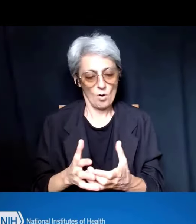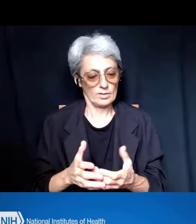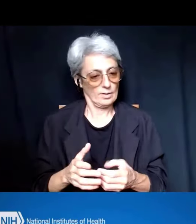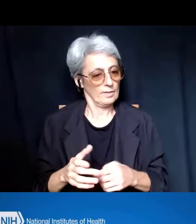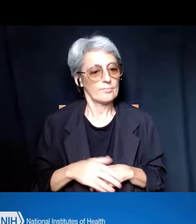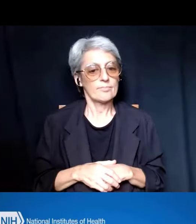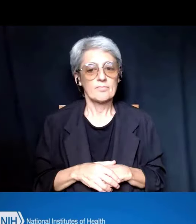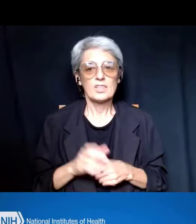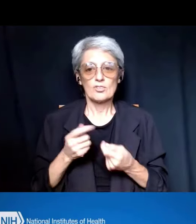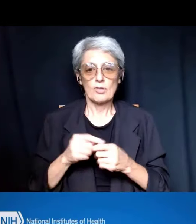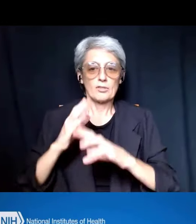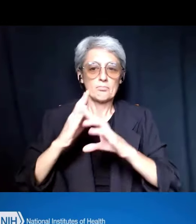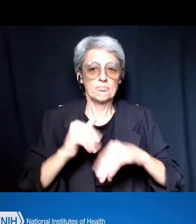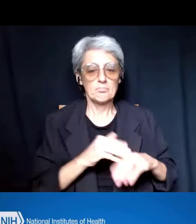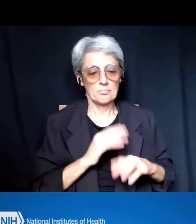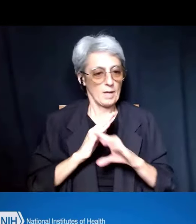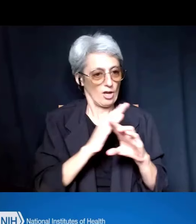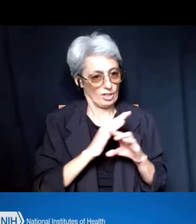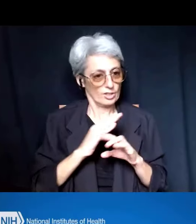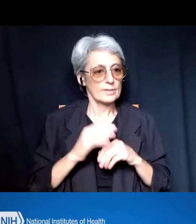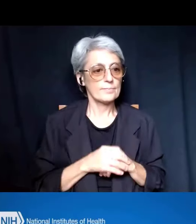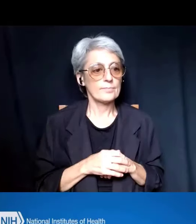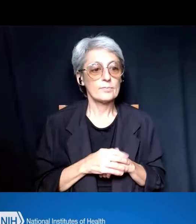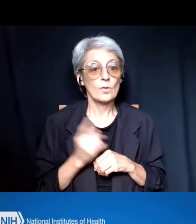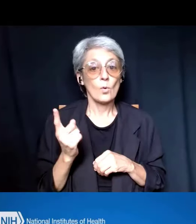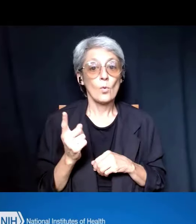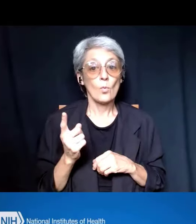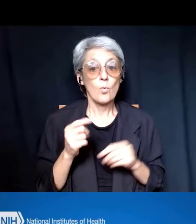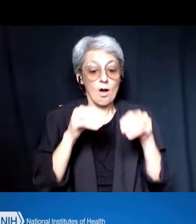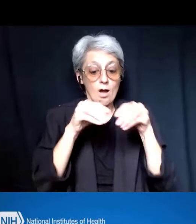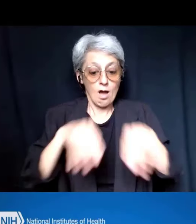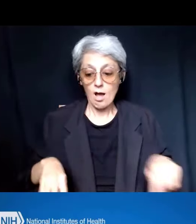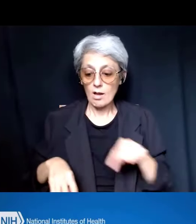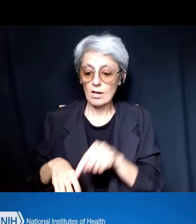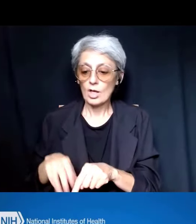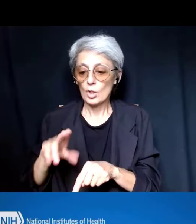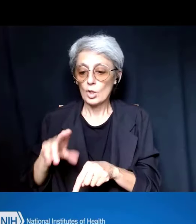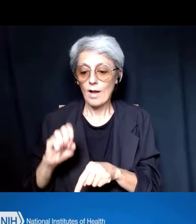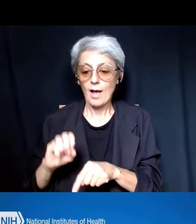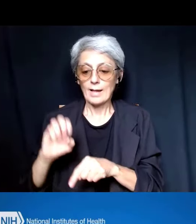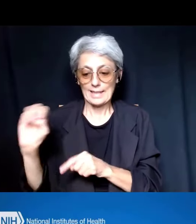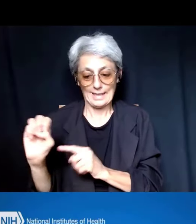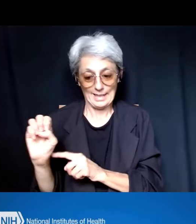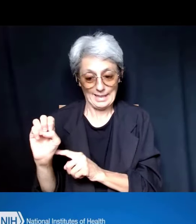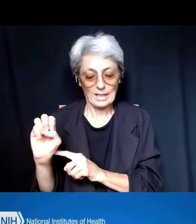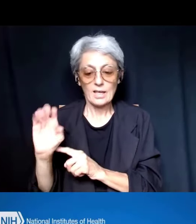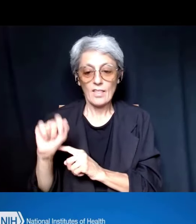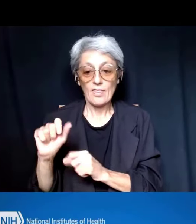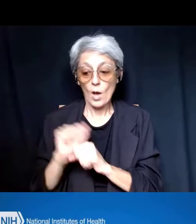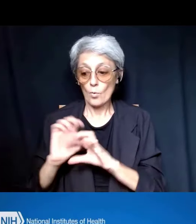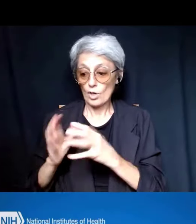One of the working groups within UNITE is UNITE E, and this particular working group focuses on its efforts